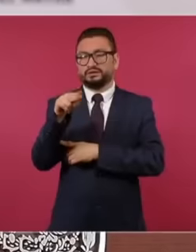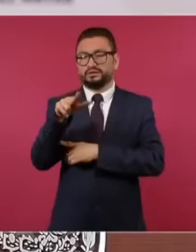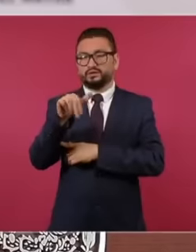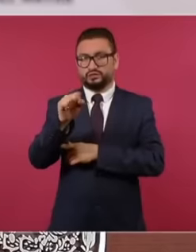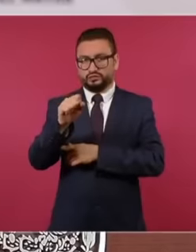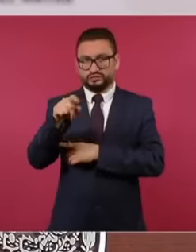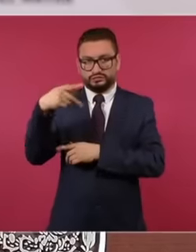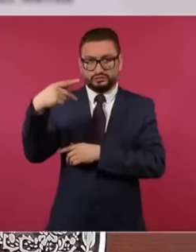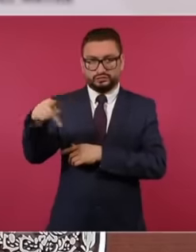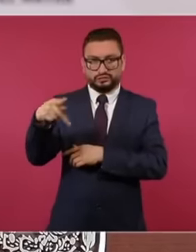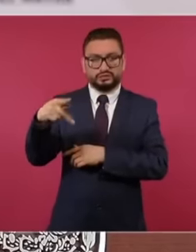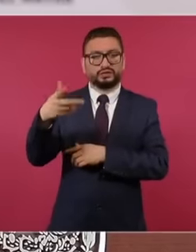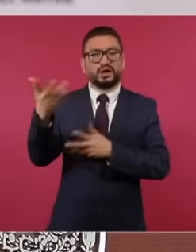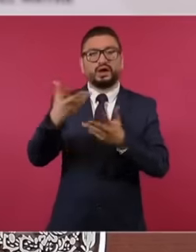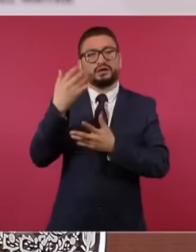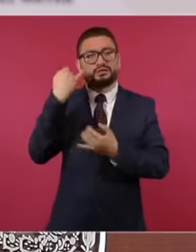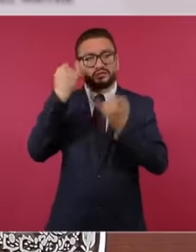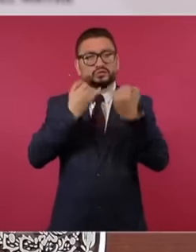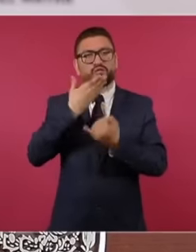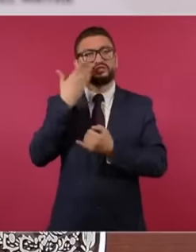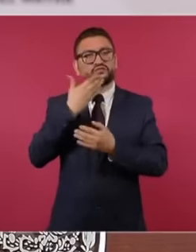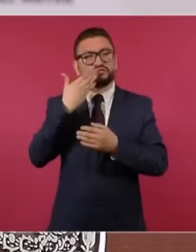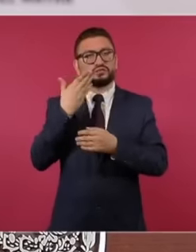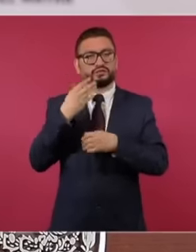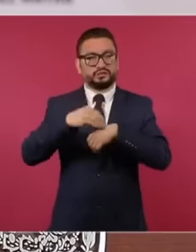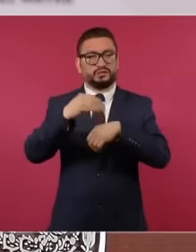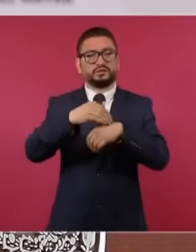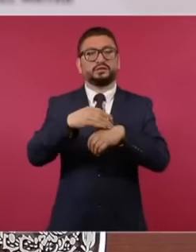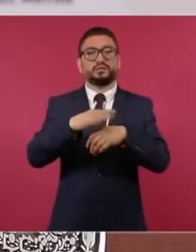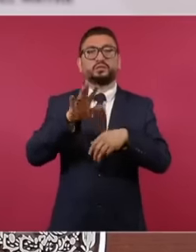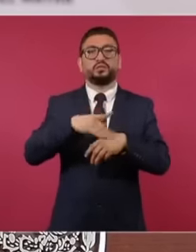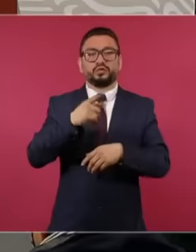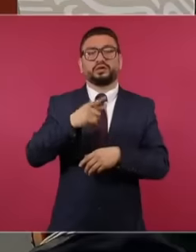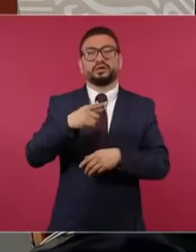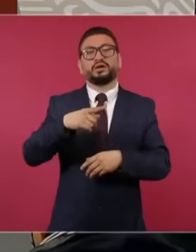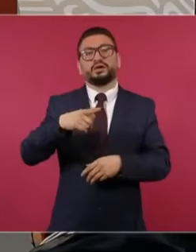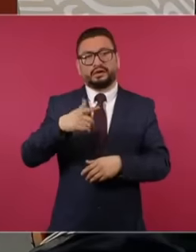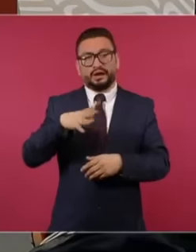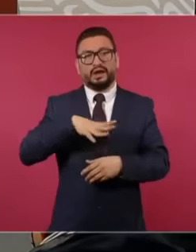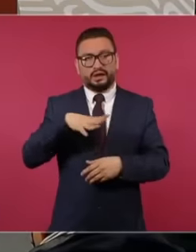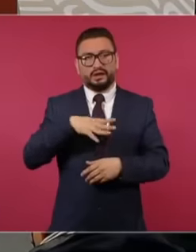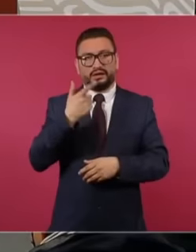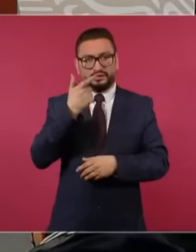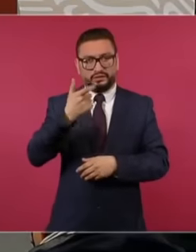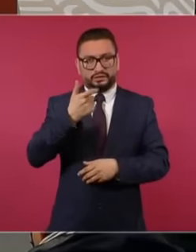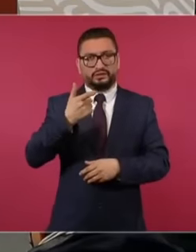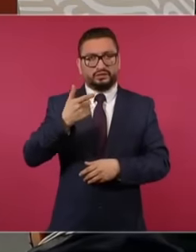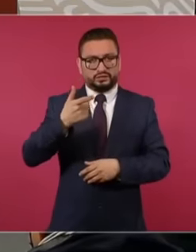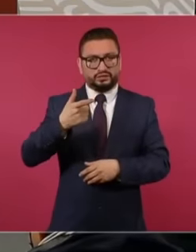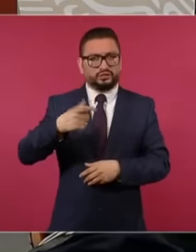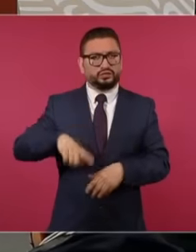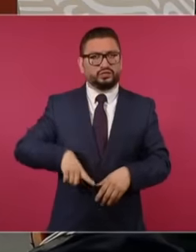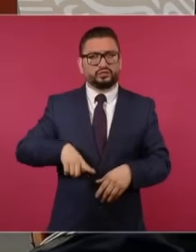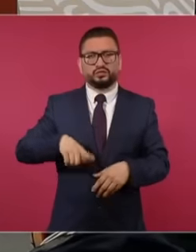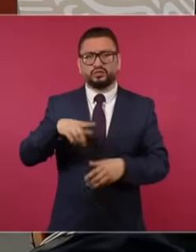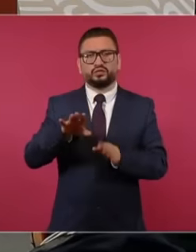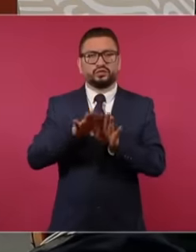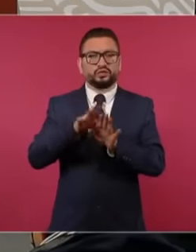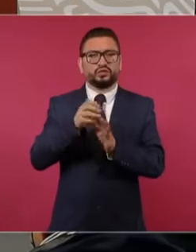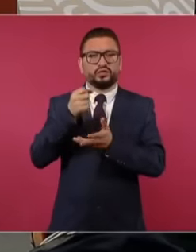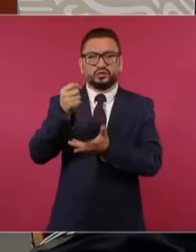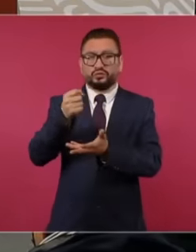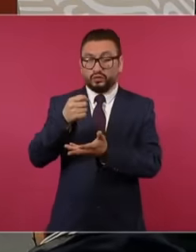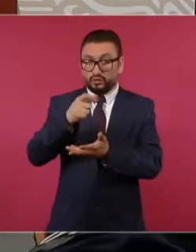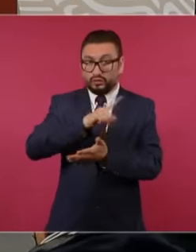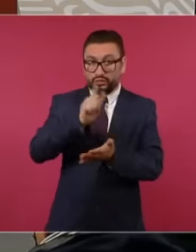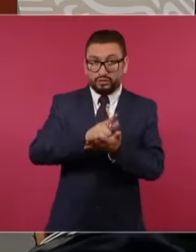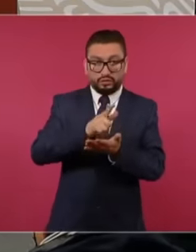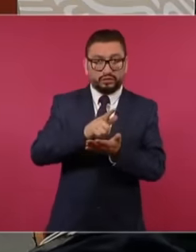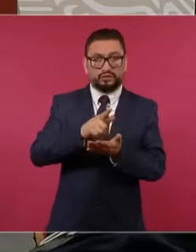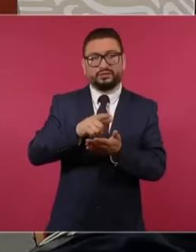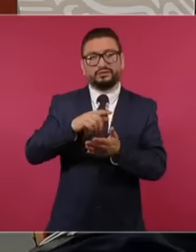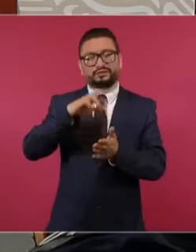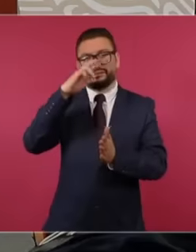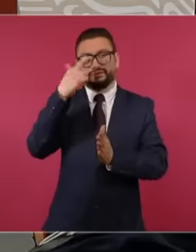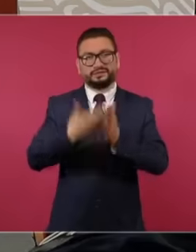is characterized That's why with public resources but illegal public resources they are not in